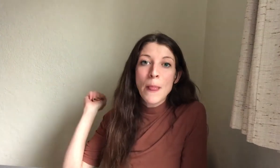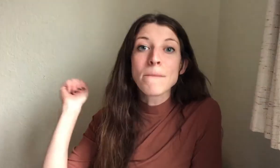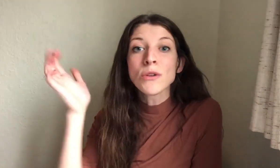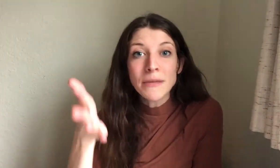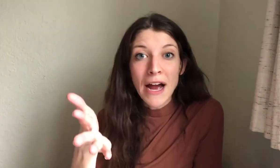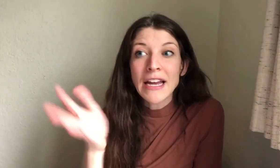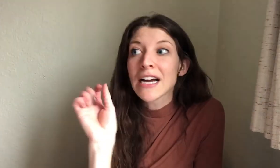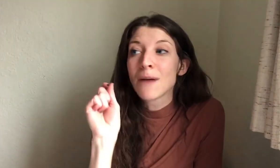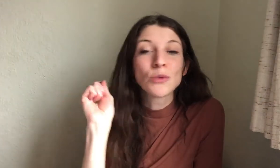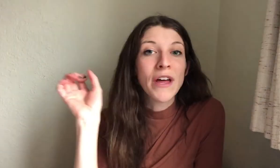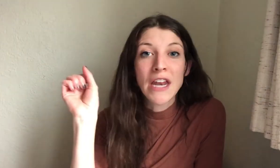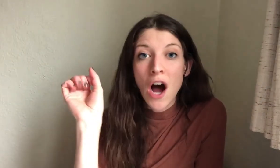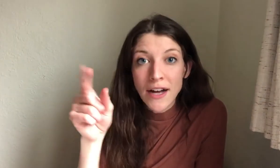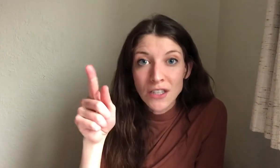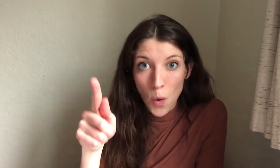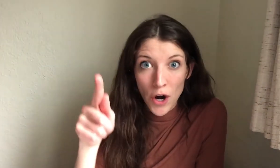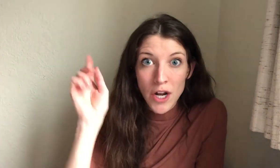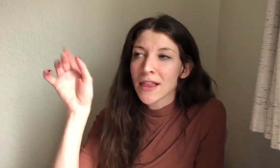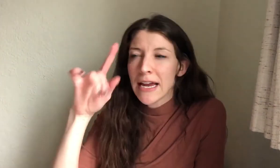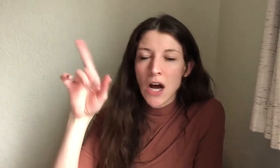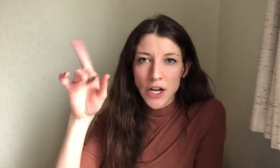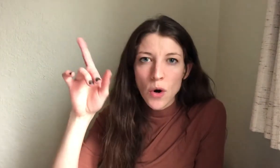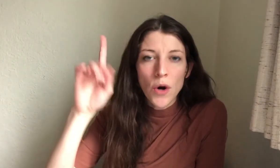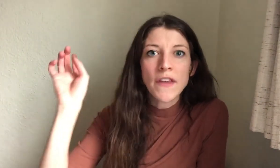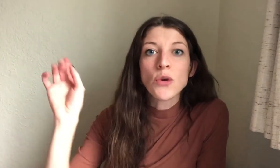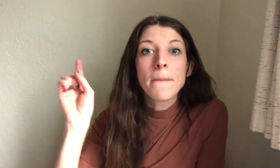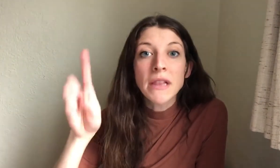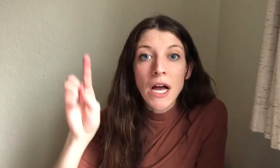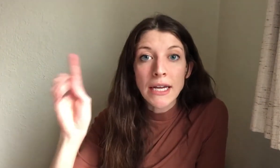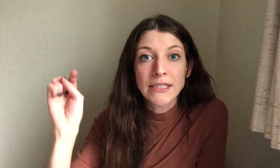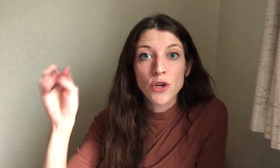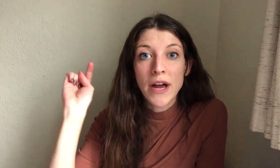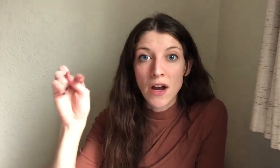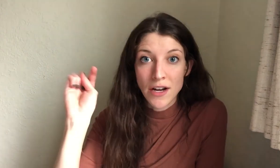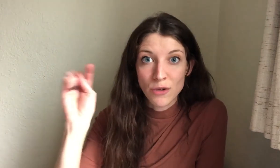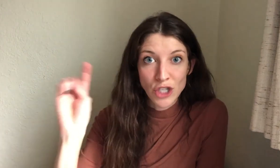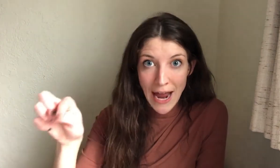The multi mic comes with an aux cord, like an audio cord that you can plug into an audio jack